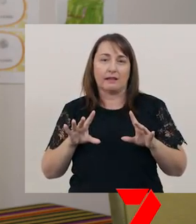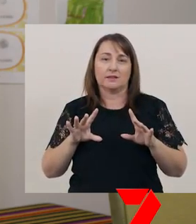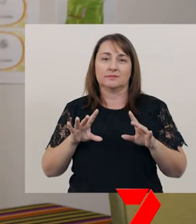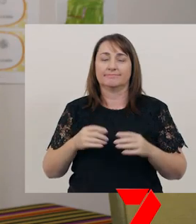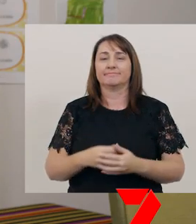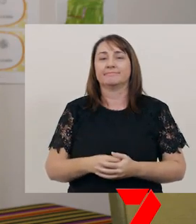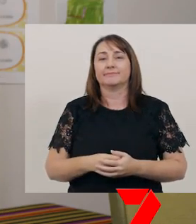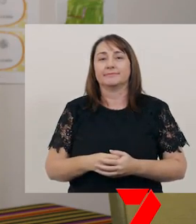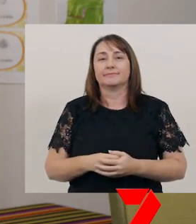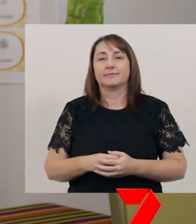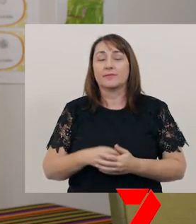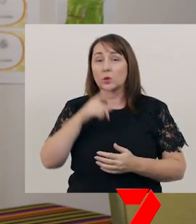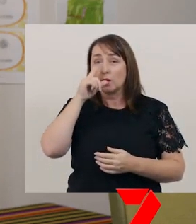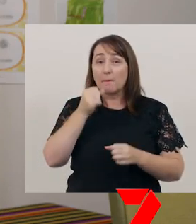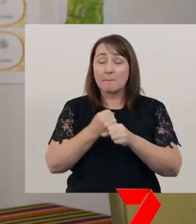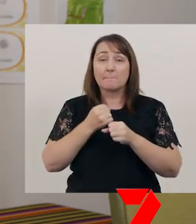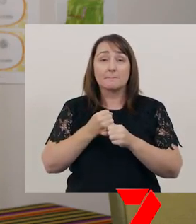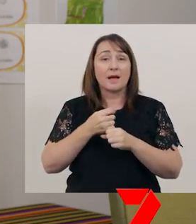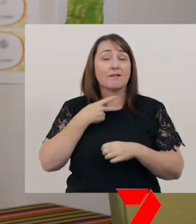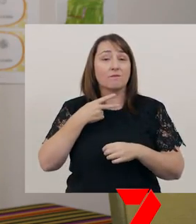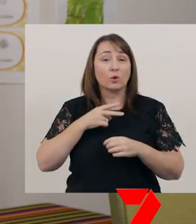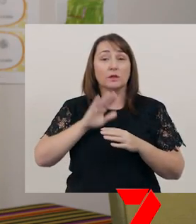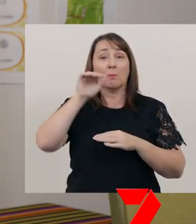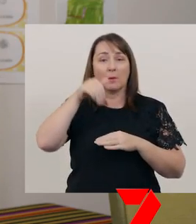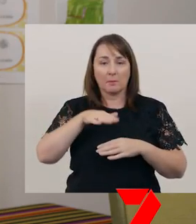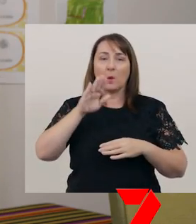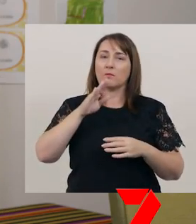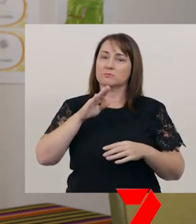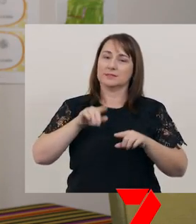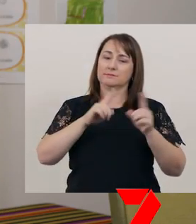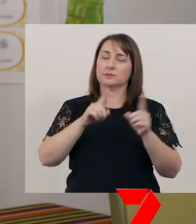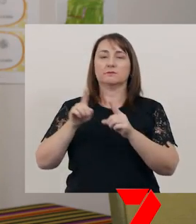You can vary your voice, to keep the audience interested.